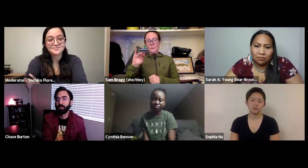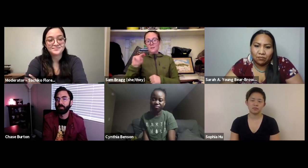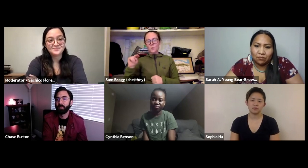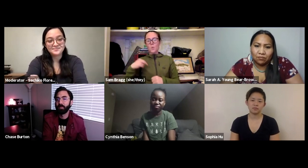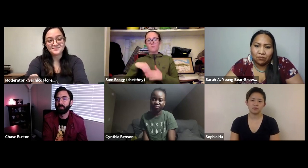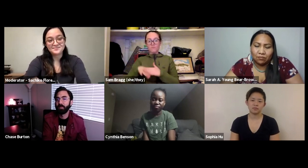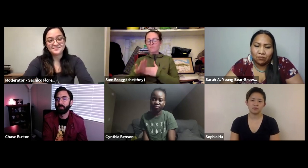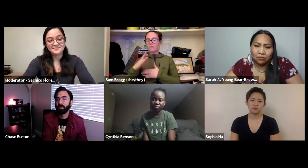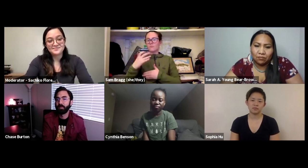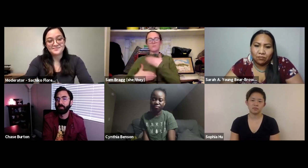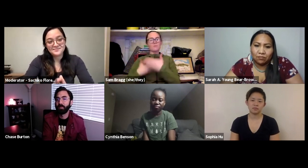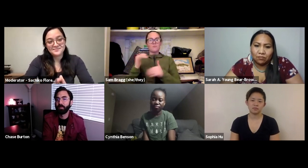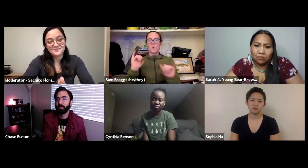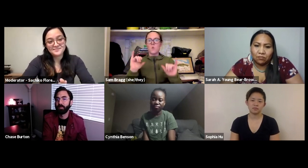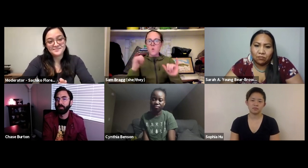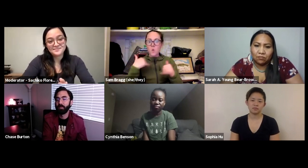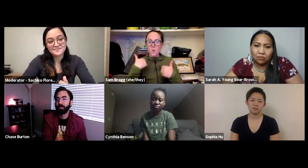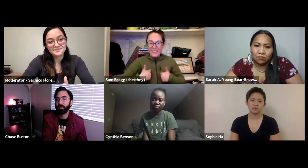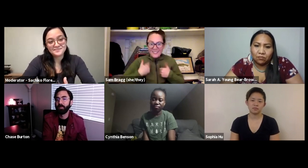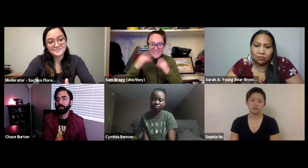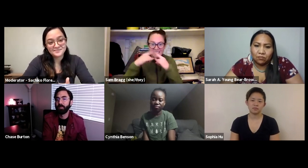forest for a whole summer and sure enough that's what I did. I